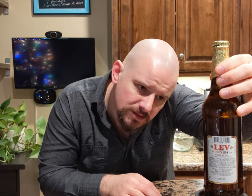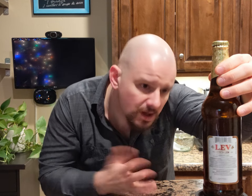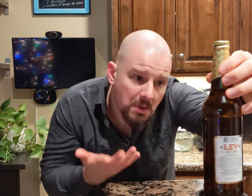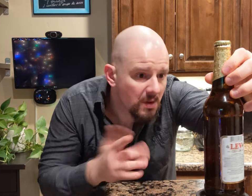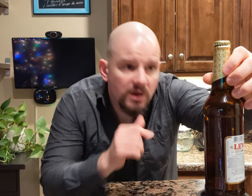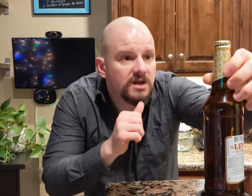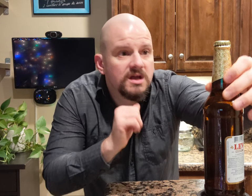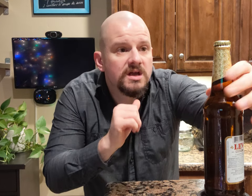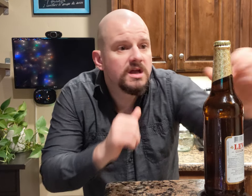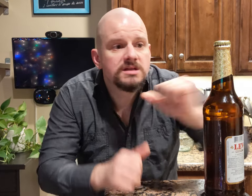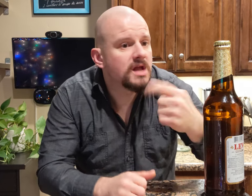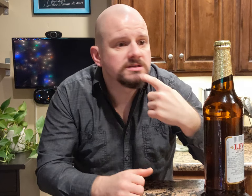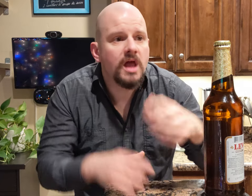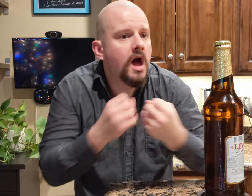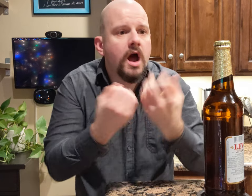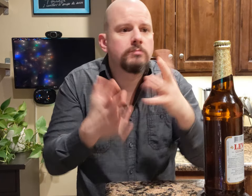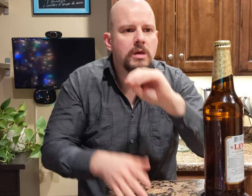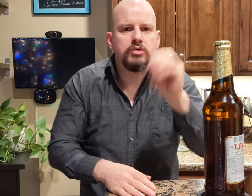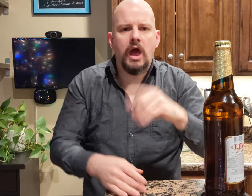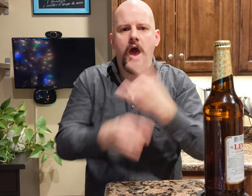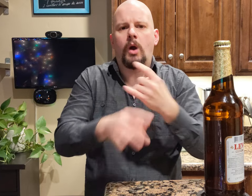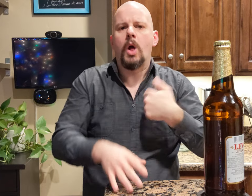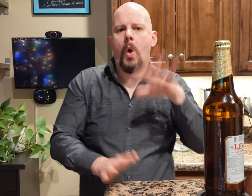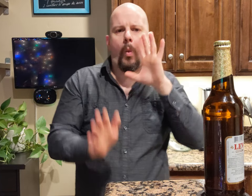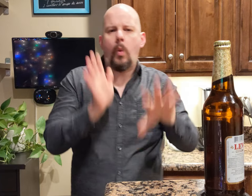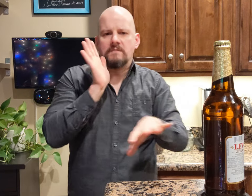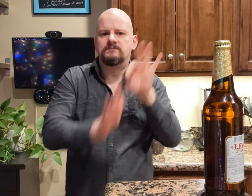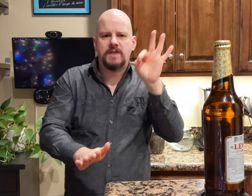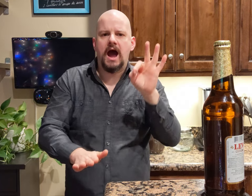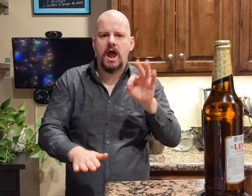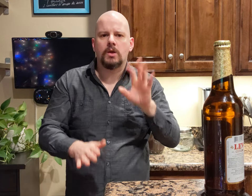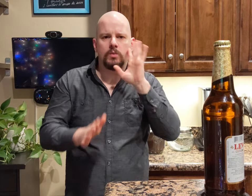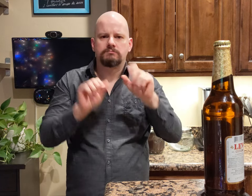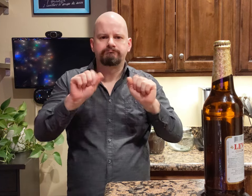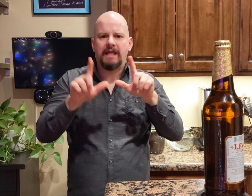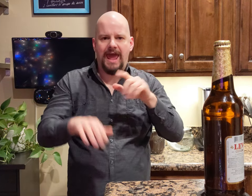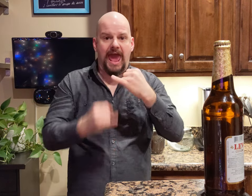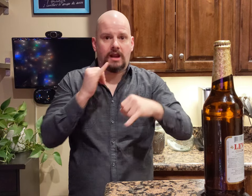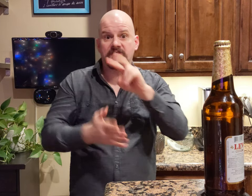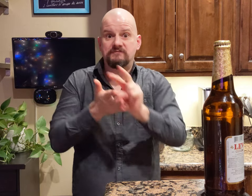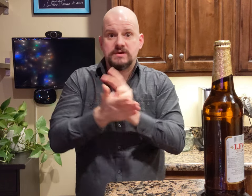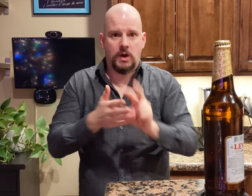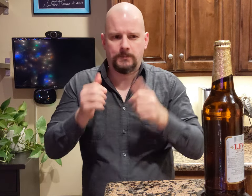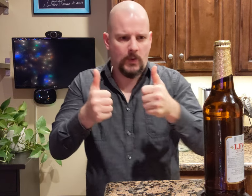It doesn't say how much alcohol but I will find out and add it at the end of the video.